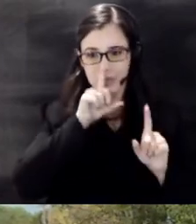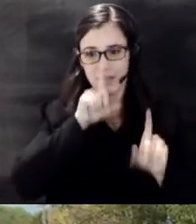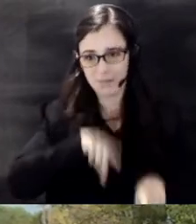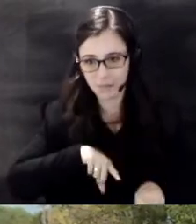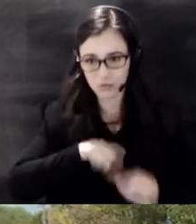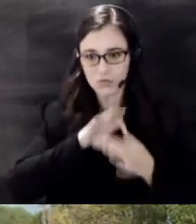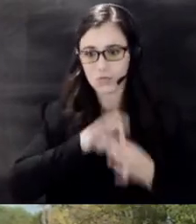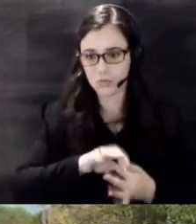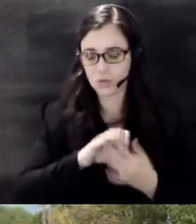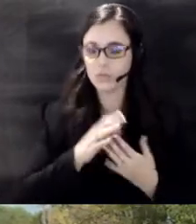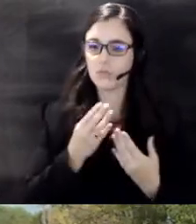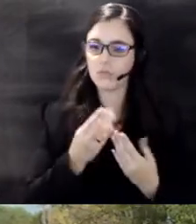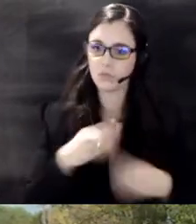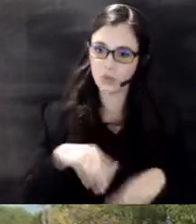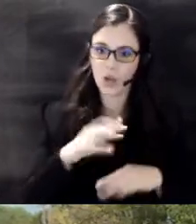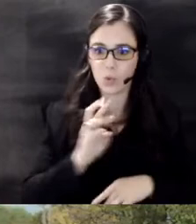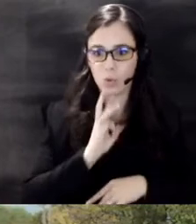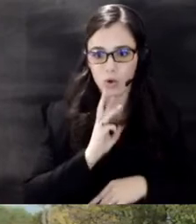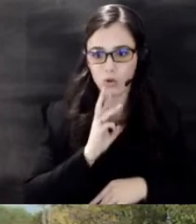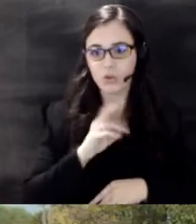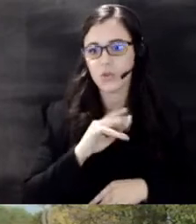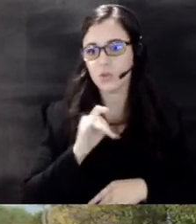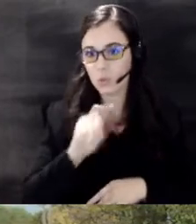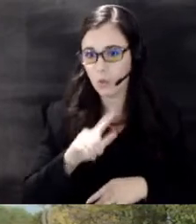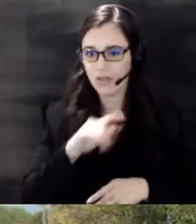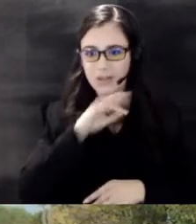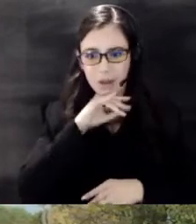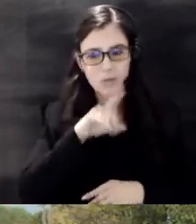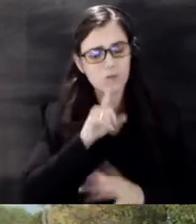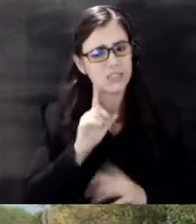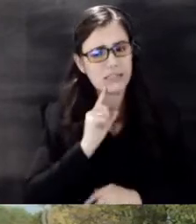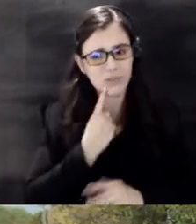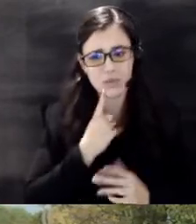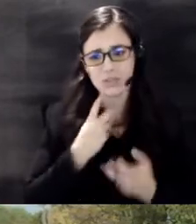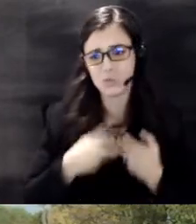and soil contamination it's a serious issue and we want to make sure everybody's informed and